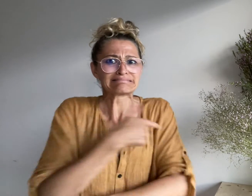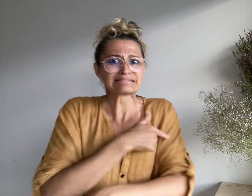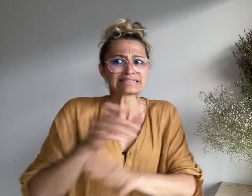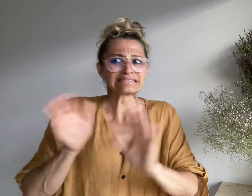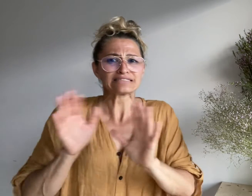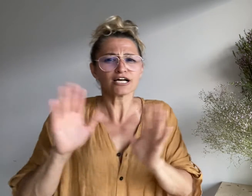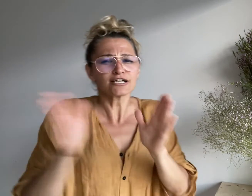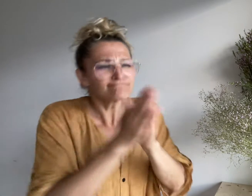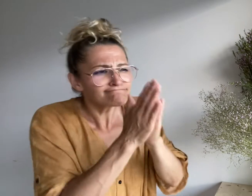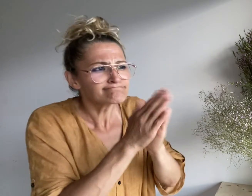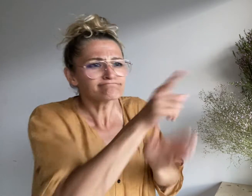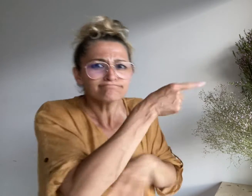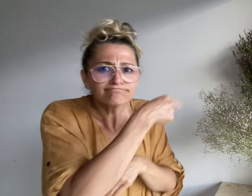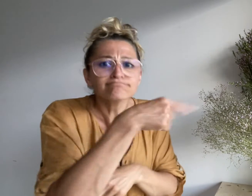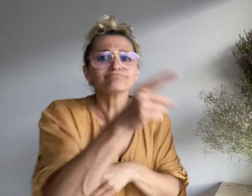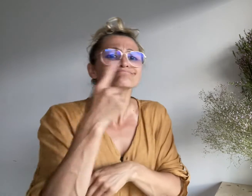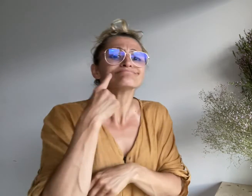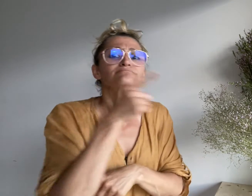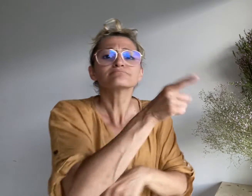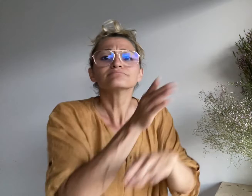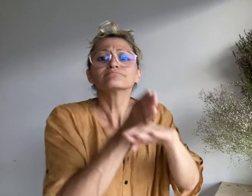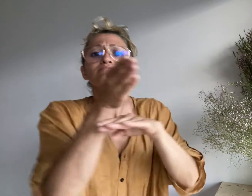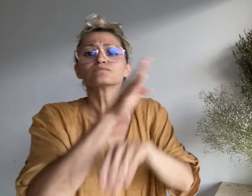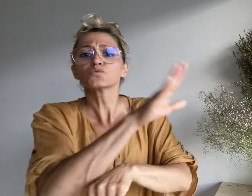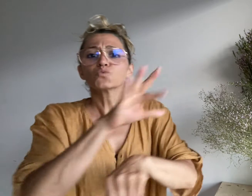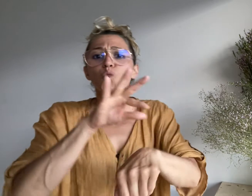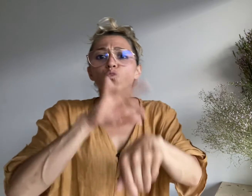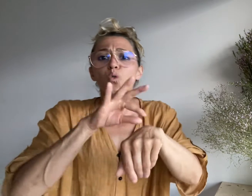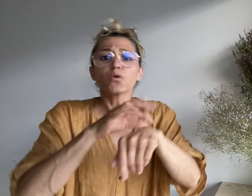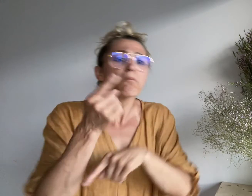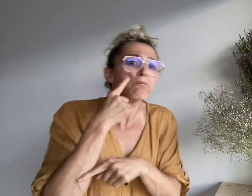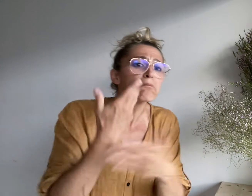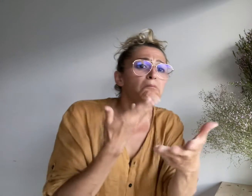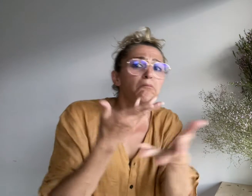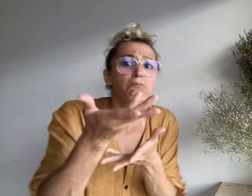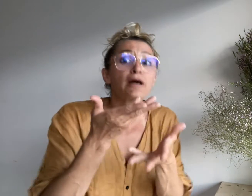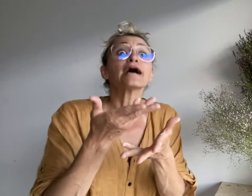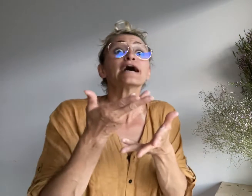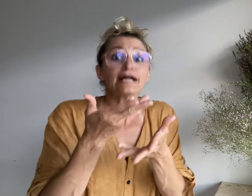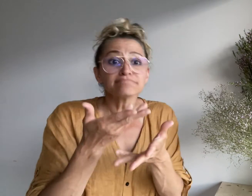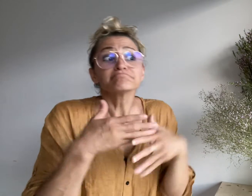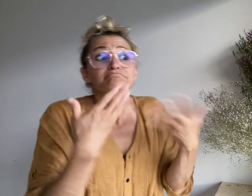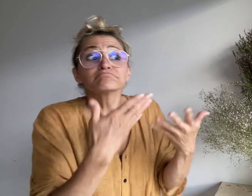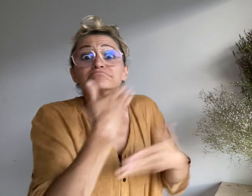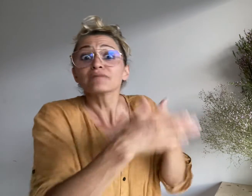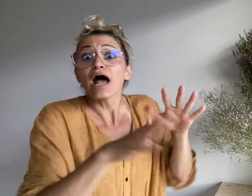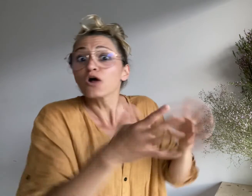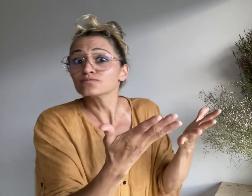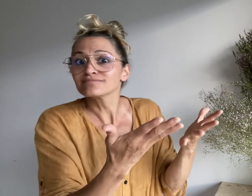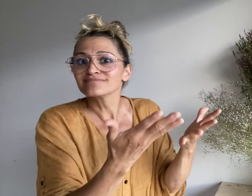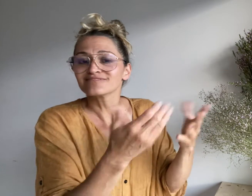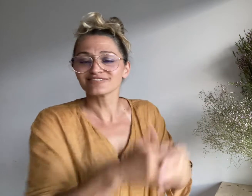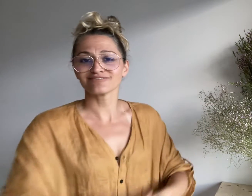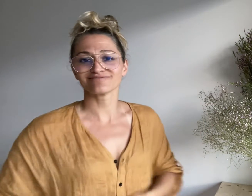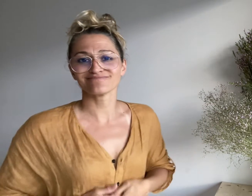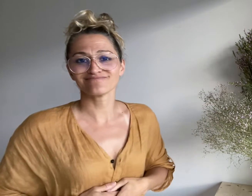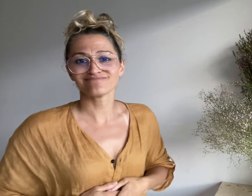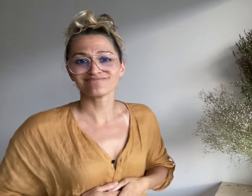about the vaccine to visit their doctor for advice.